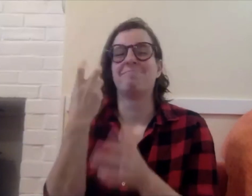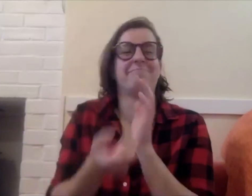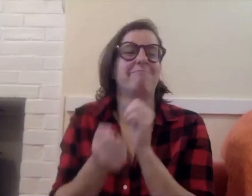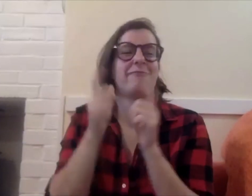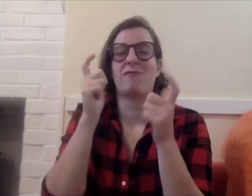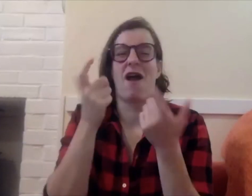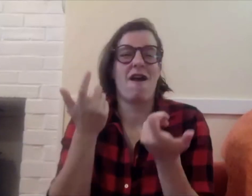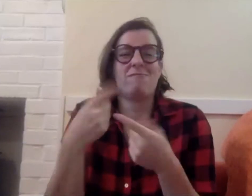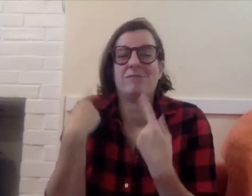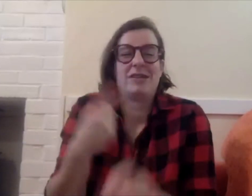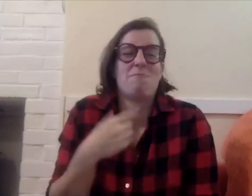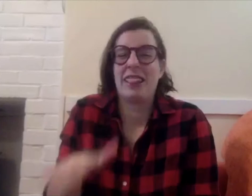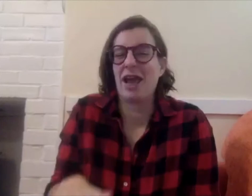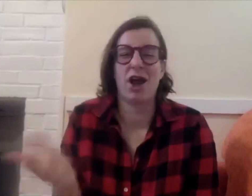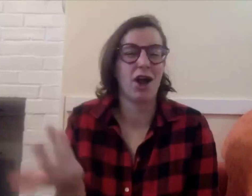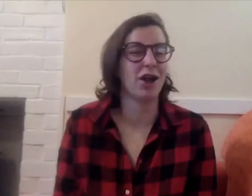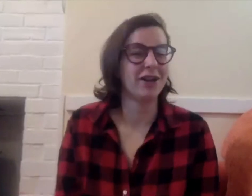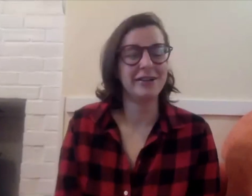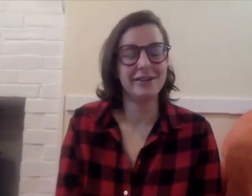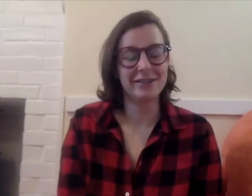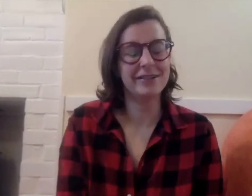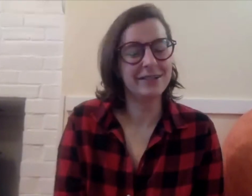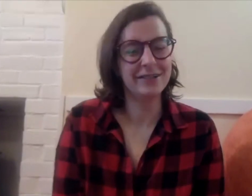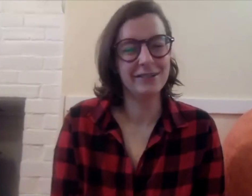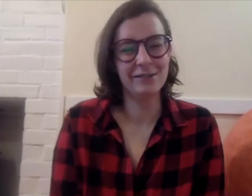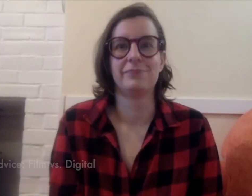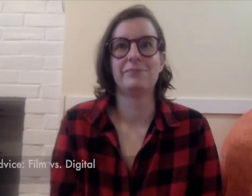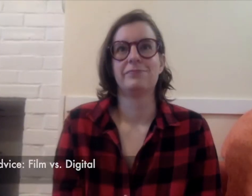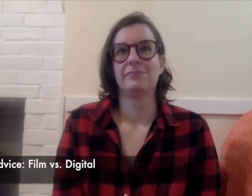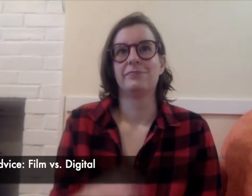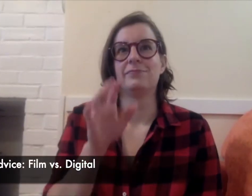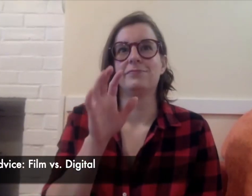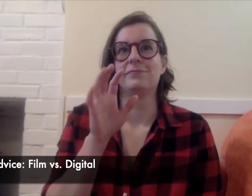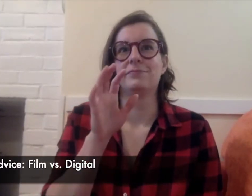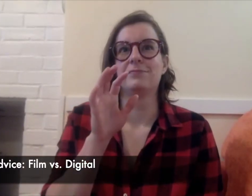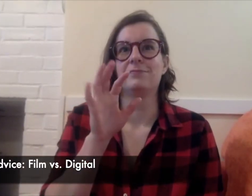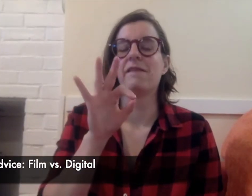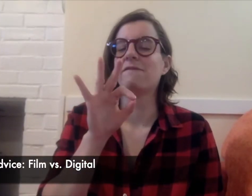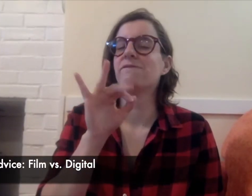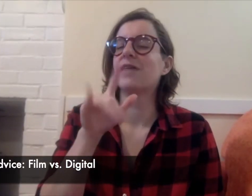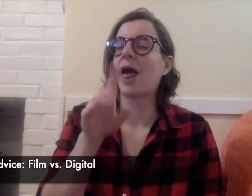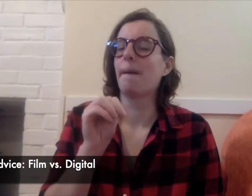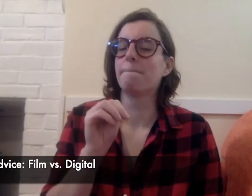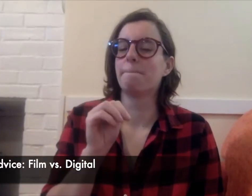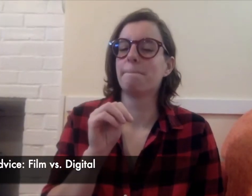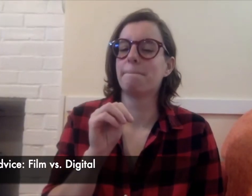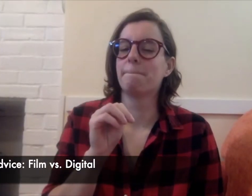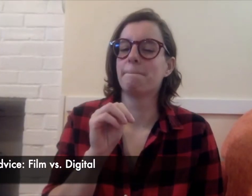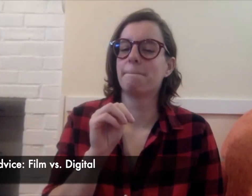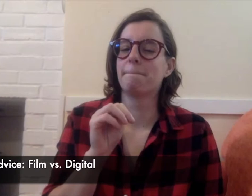photography so really I've been a photographer since I was little.